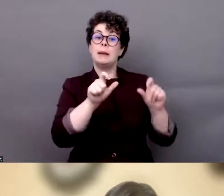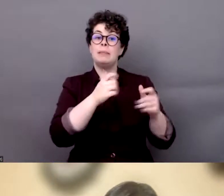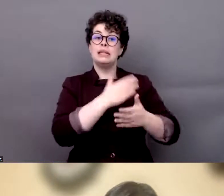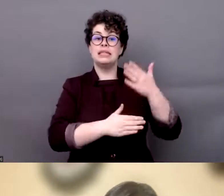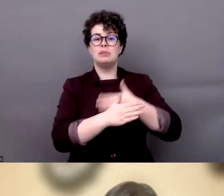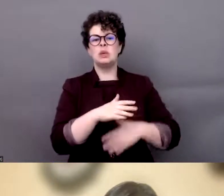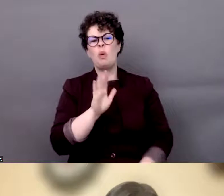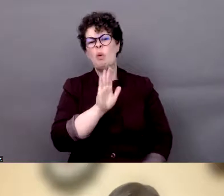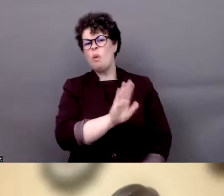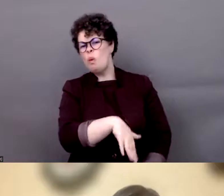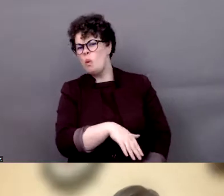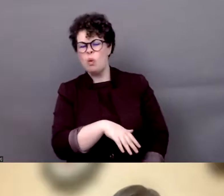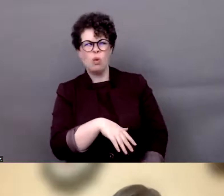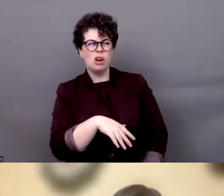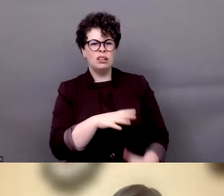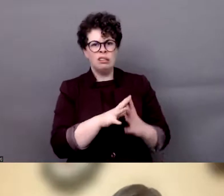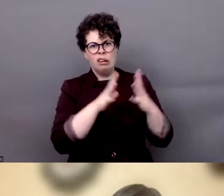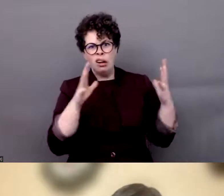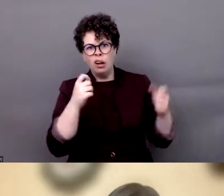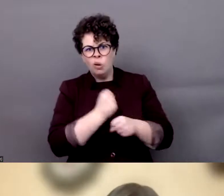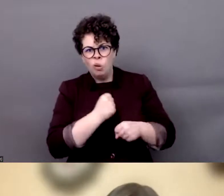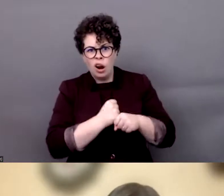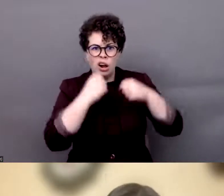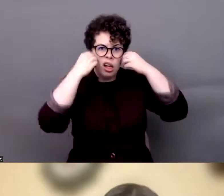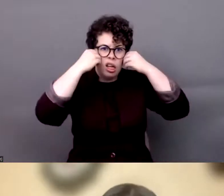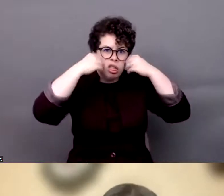deal with and that these people do not have the right to